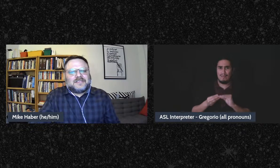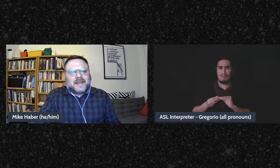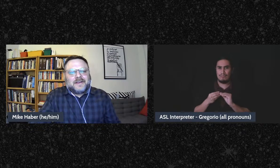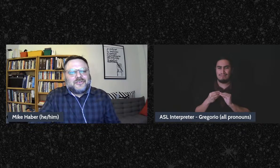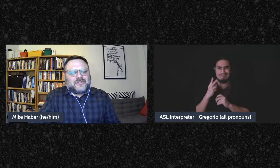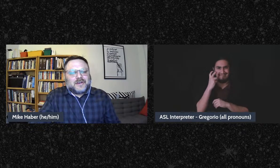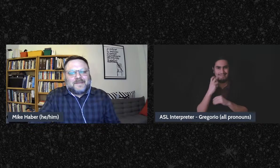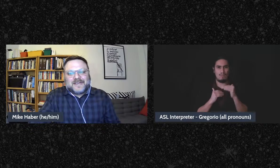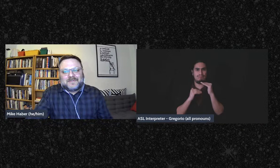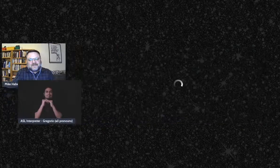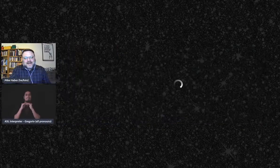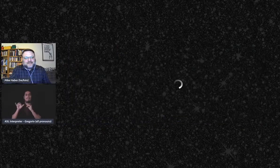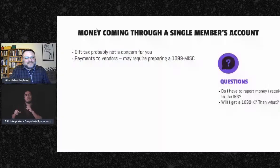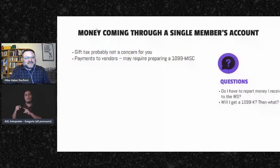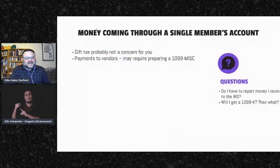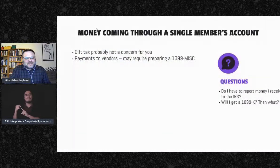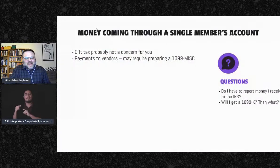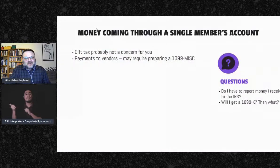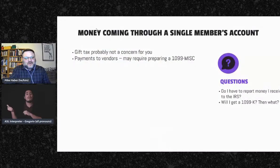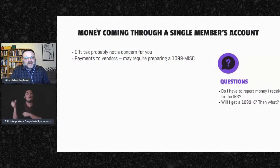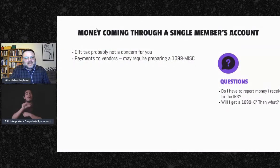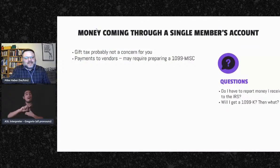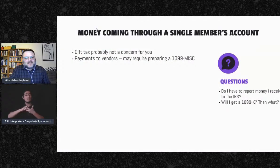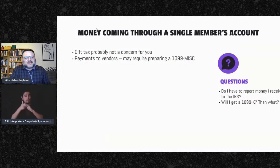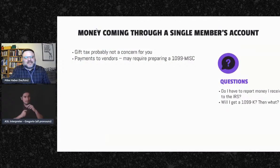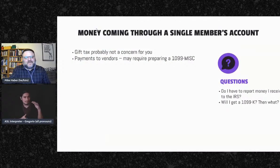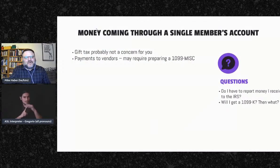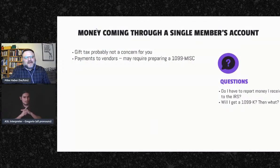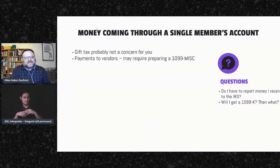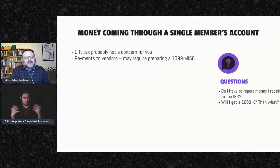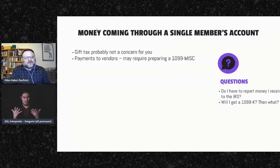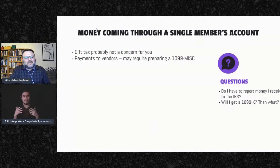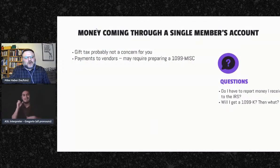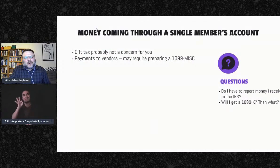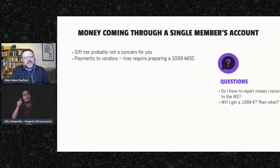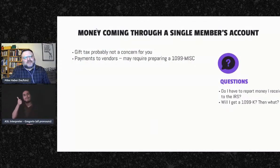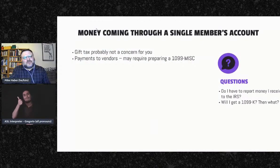The second issue that comes up sometimes in this category is if you have people who are working as